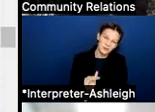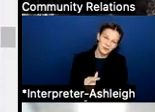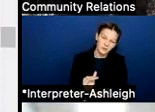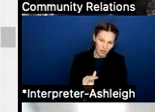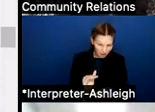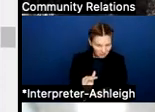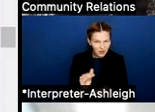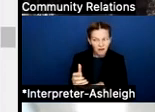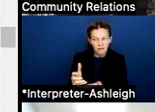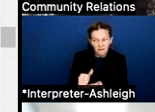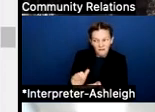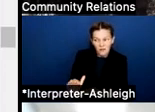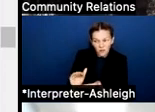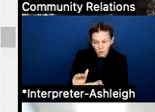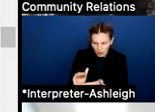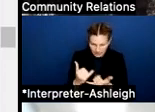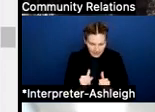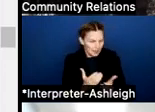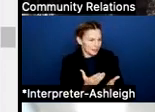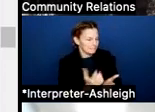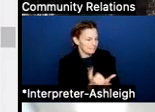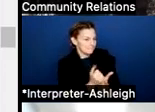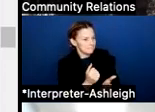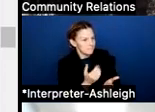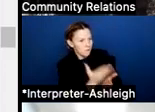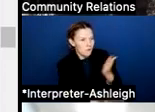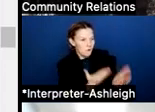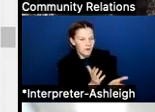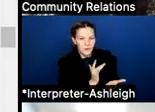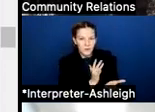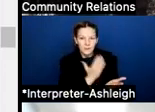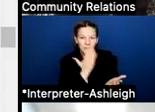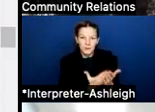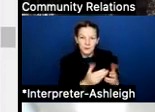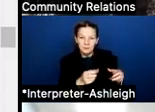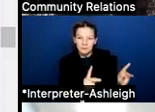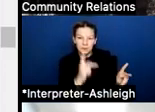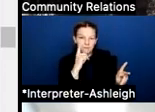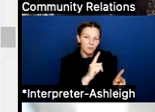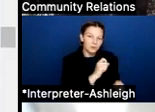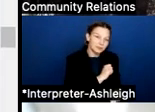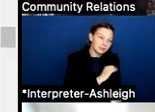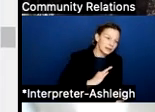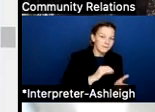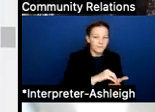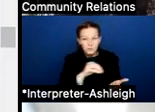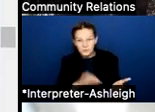and all this support for our students and for our staff. So just to make sure we're highlighting that.